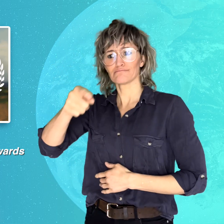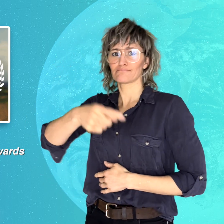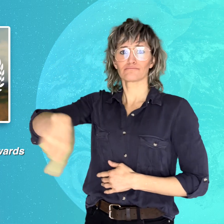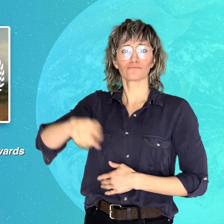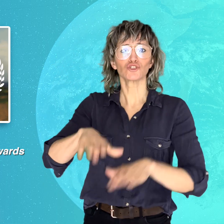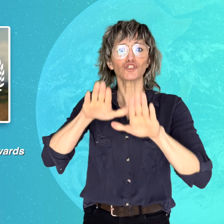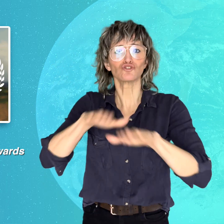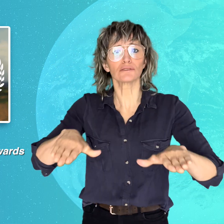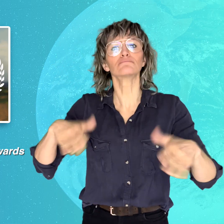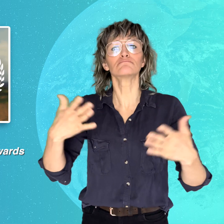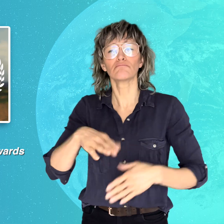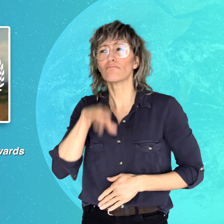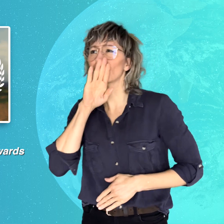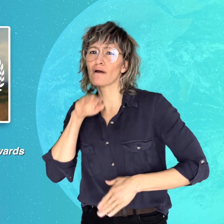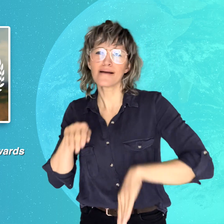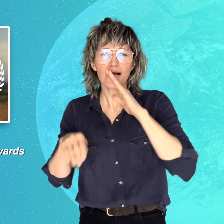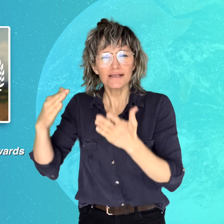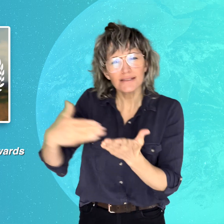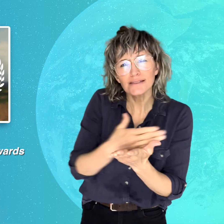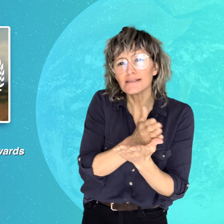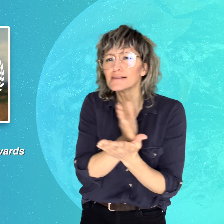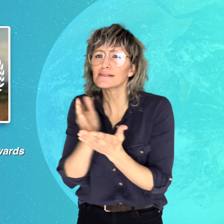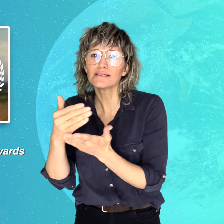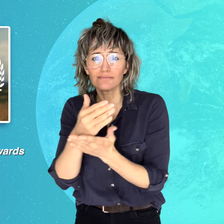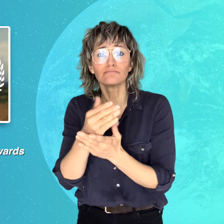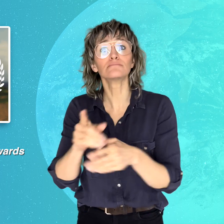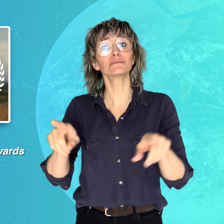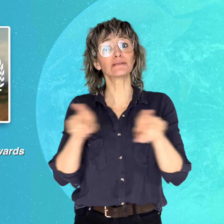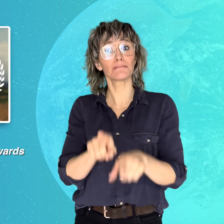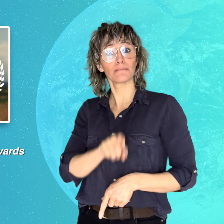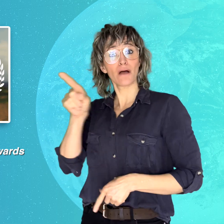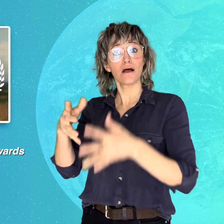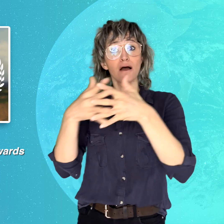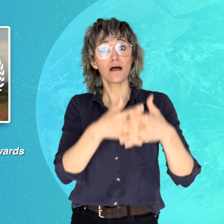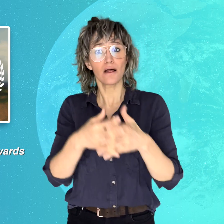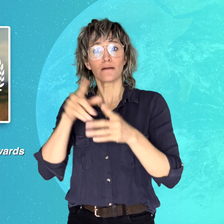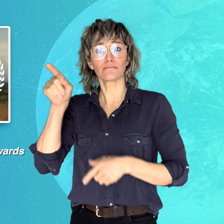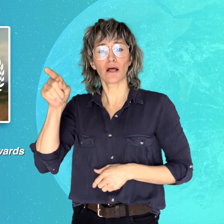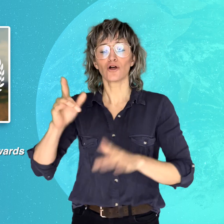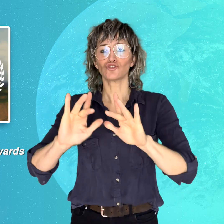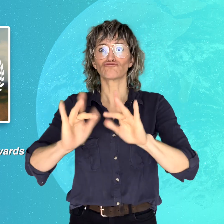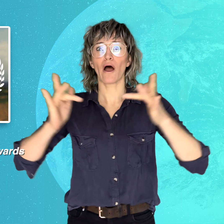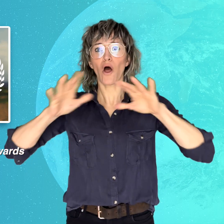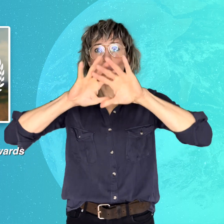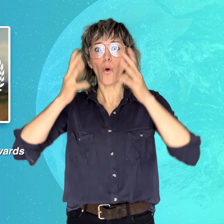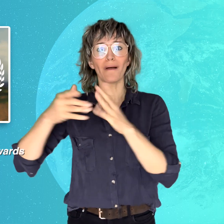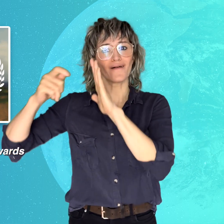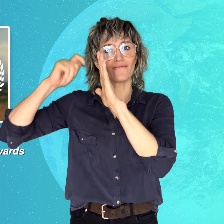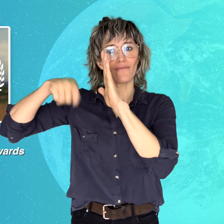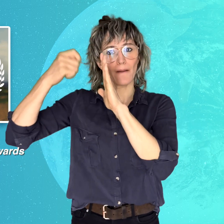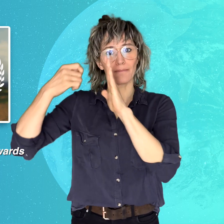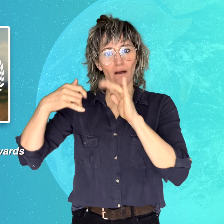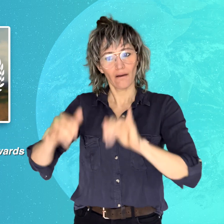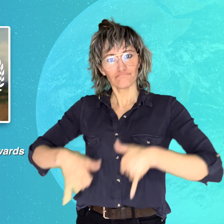The Shine Global Film Awards in the USA also honored the film